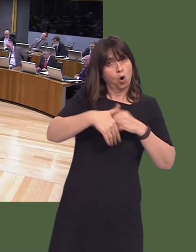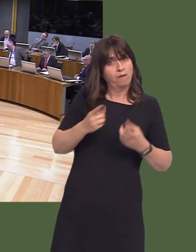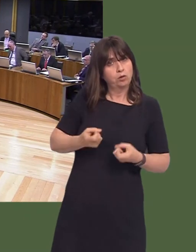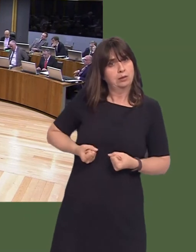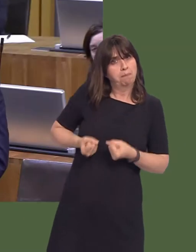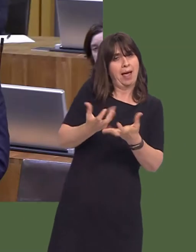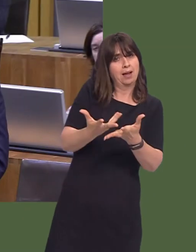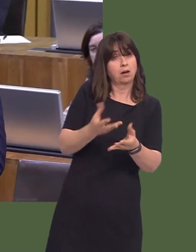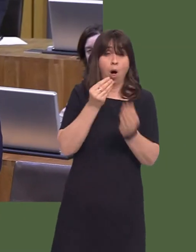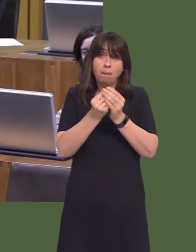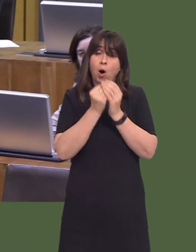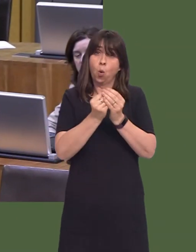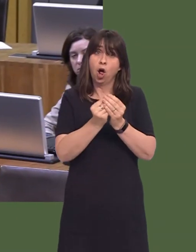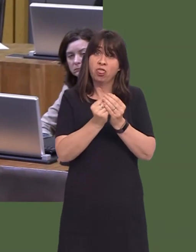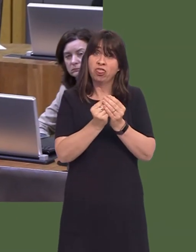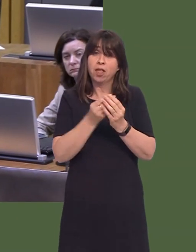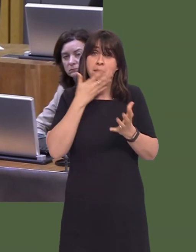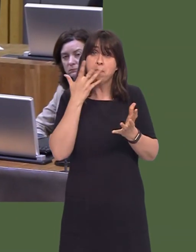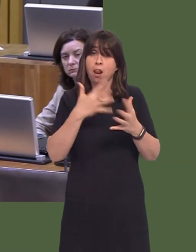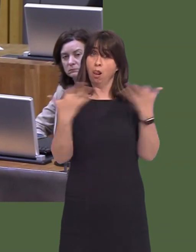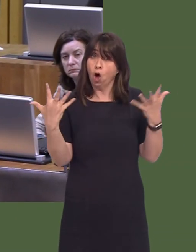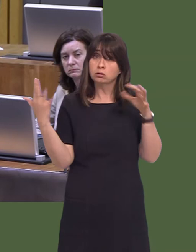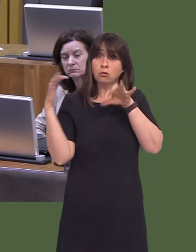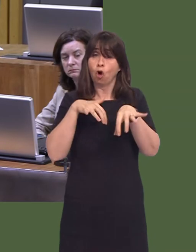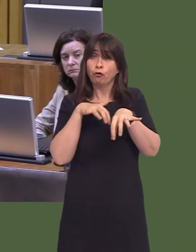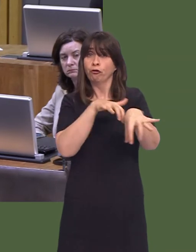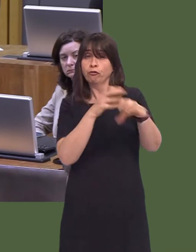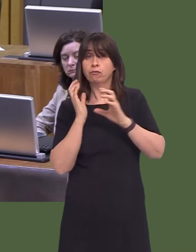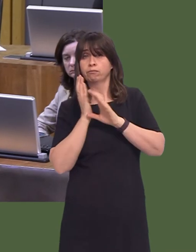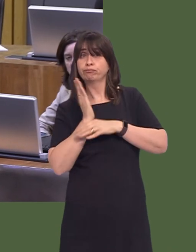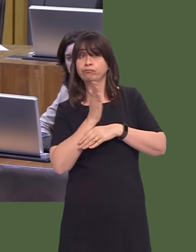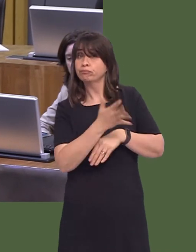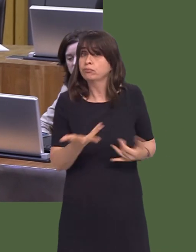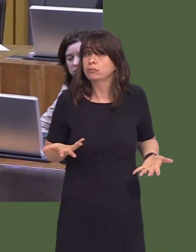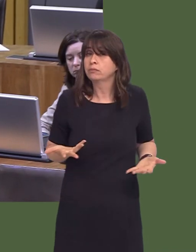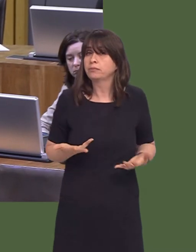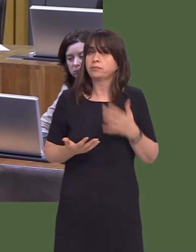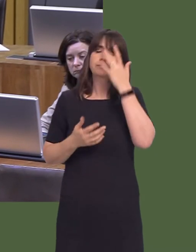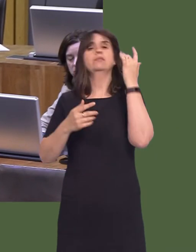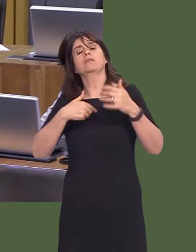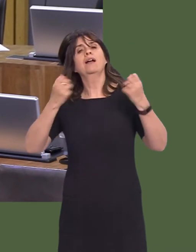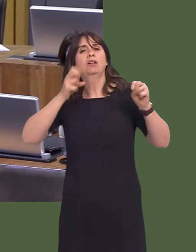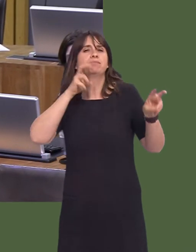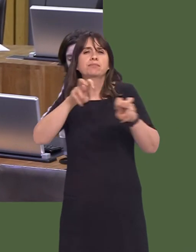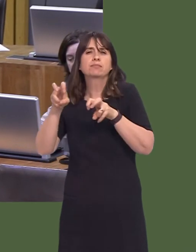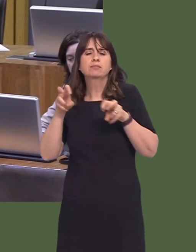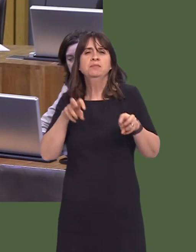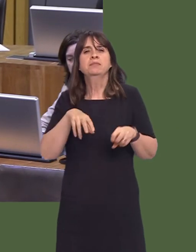is that passenger numbers are growing. The introduction of free travel has been hugely important in terms of doing that. I have to say that the Member gives the impression,